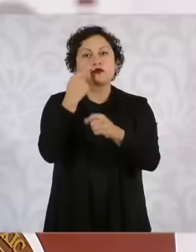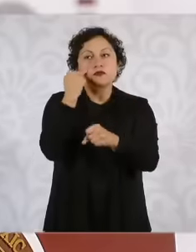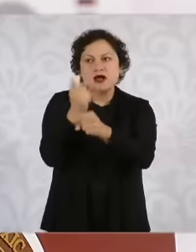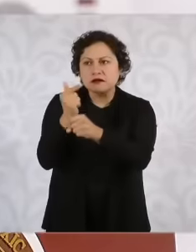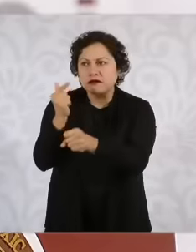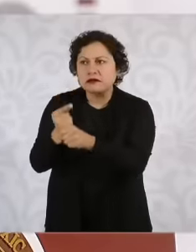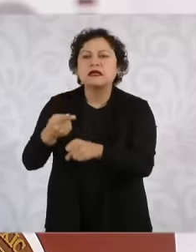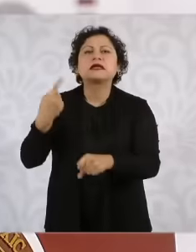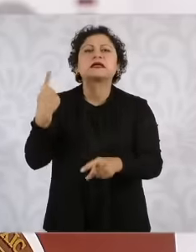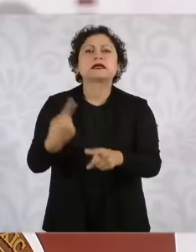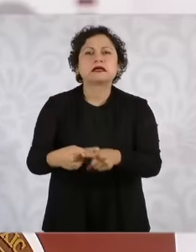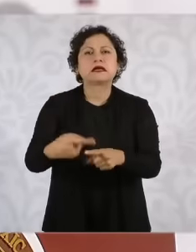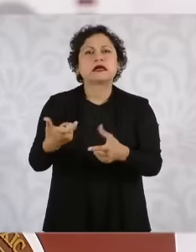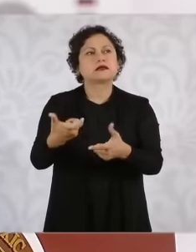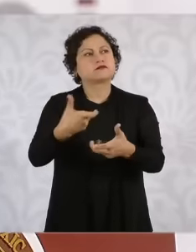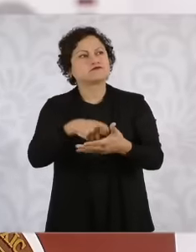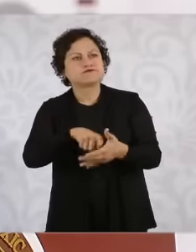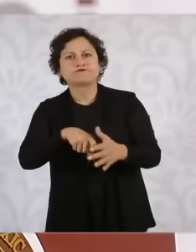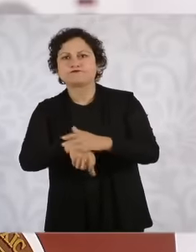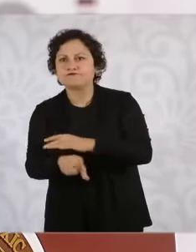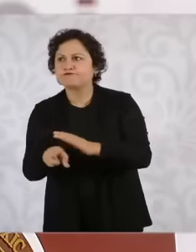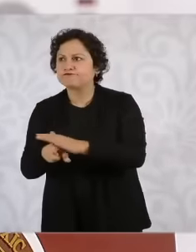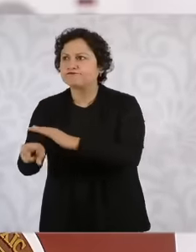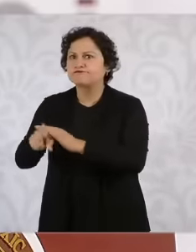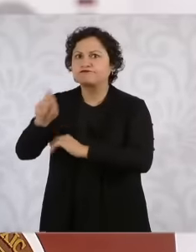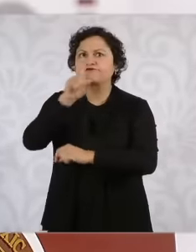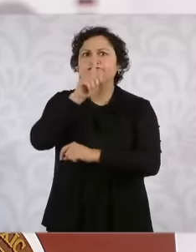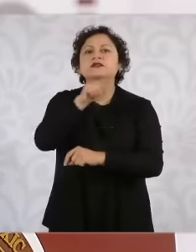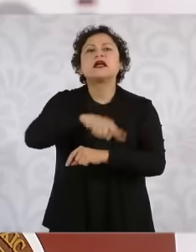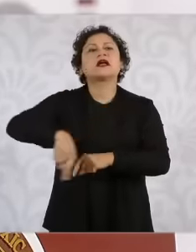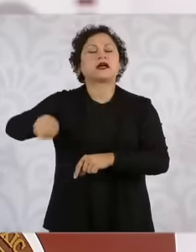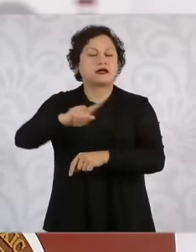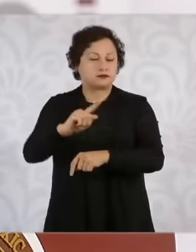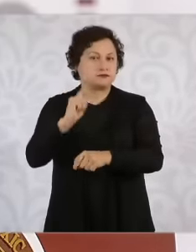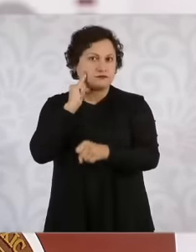In addition to the deployment of special units that will complete arrest warrants in